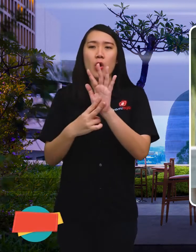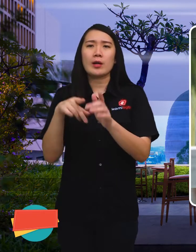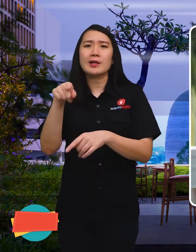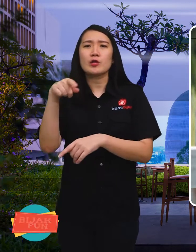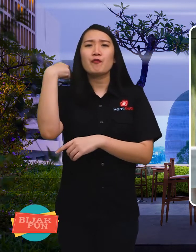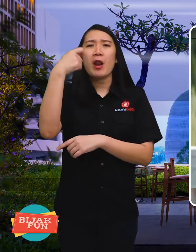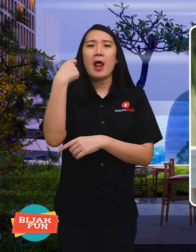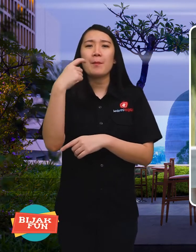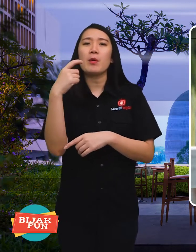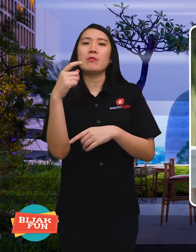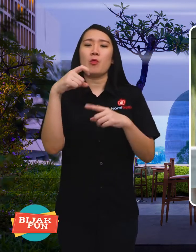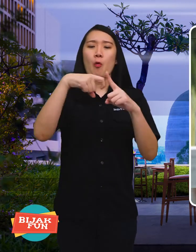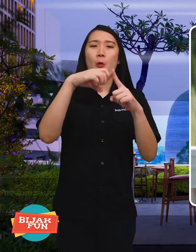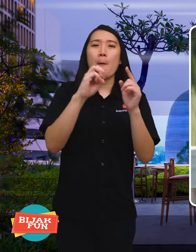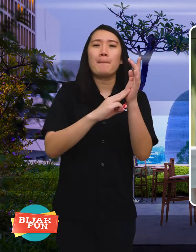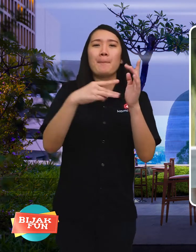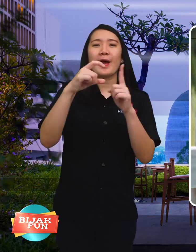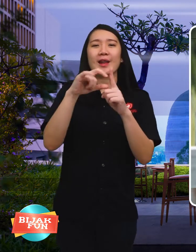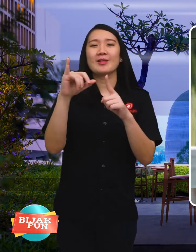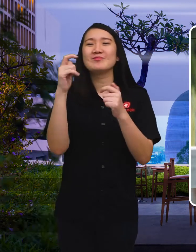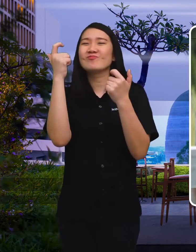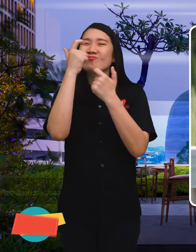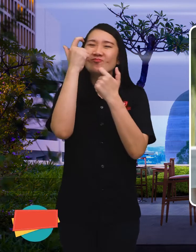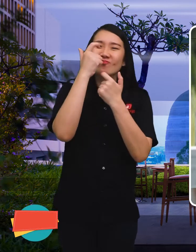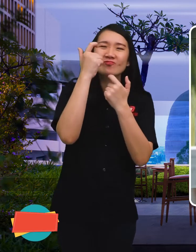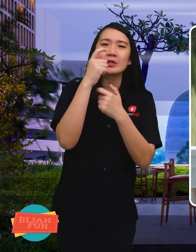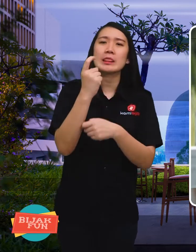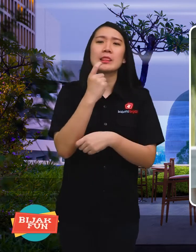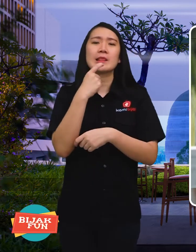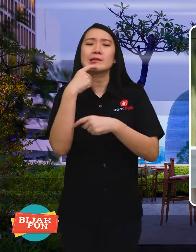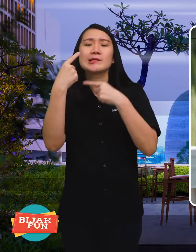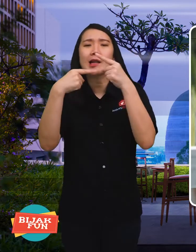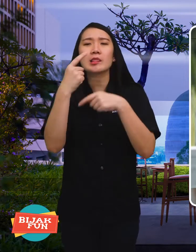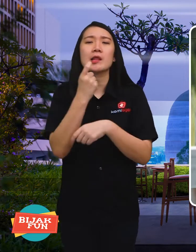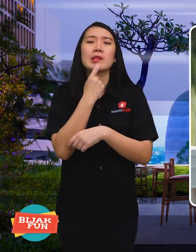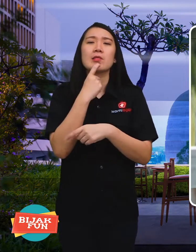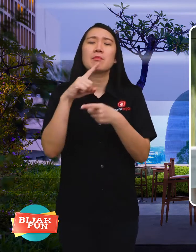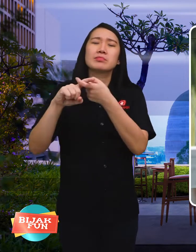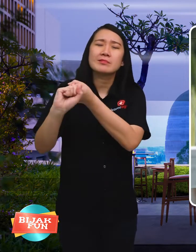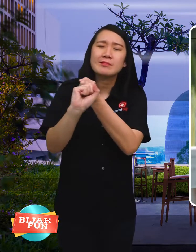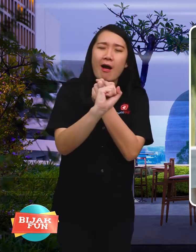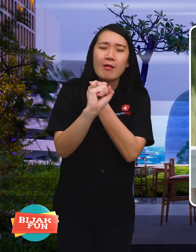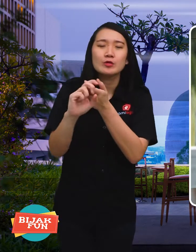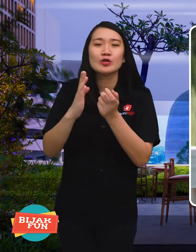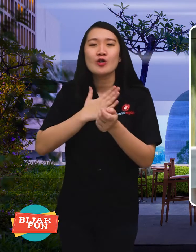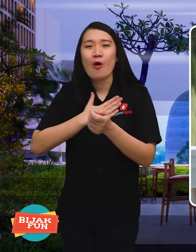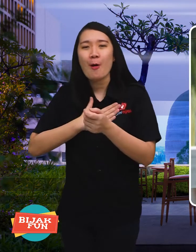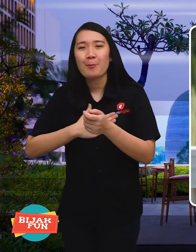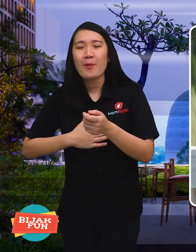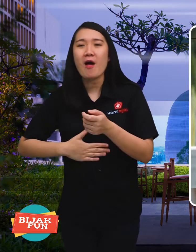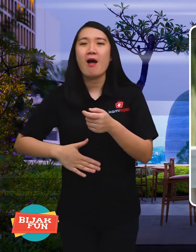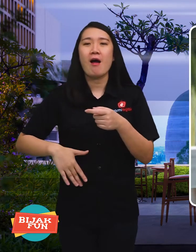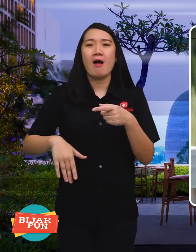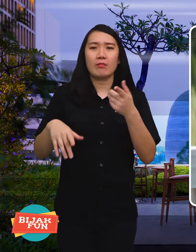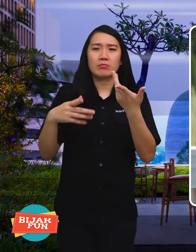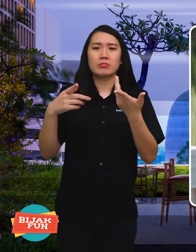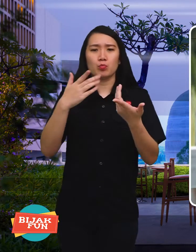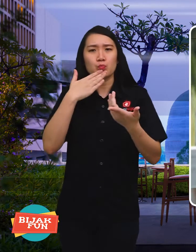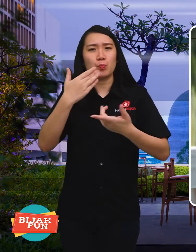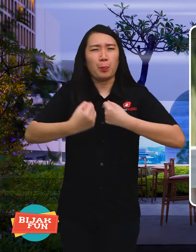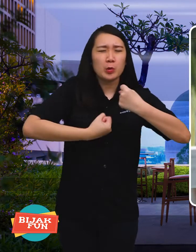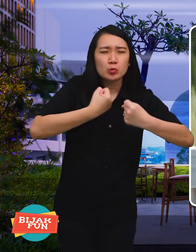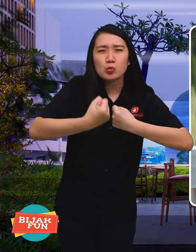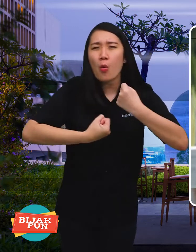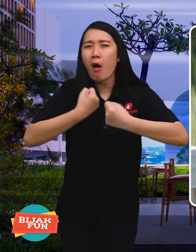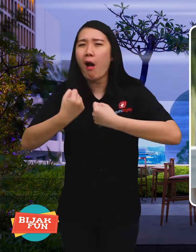This comedy genre film tells the story of friendship, patience and struggle